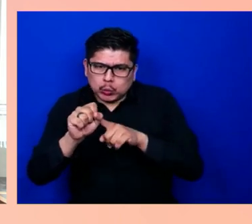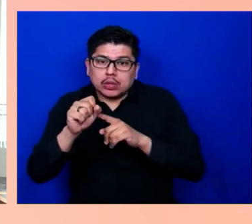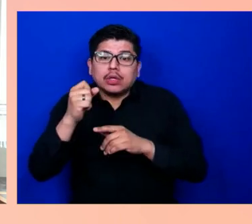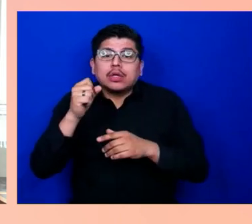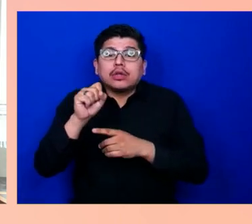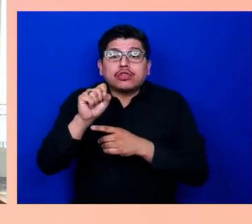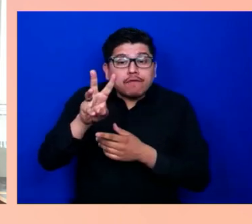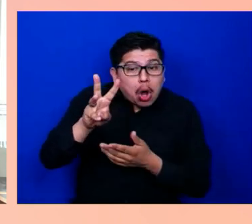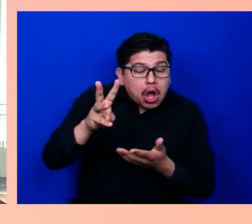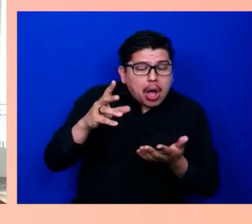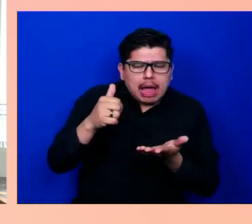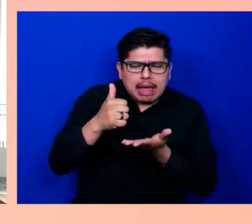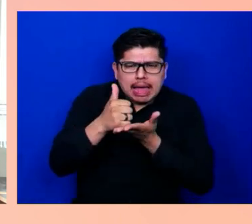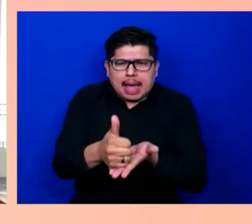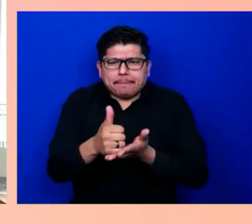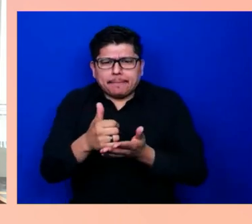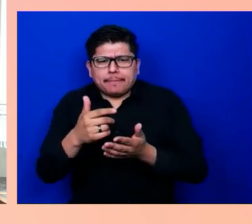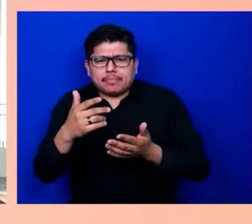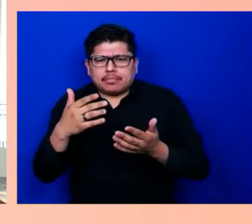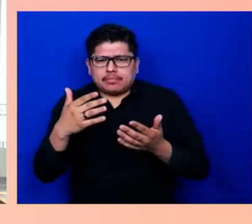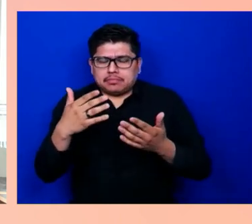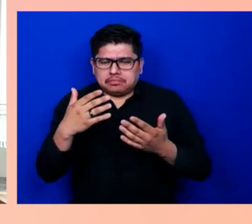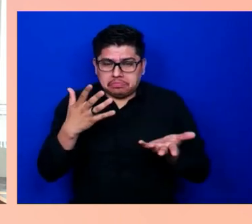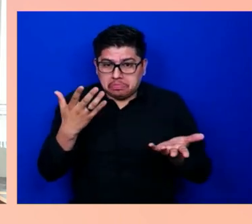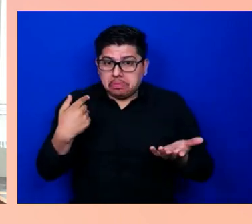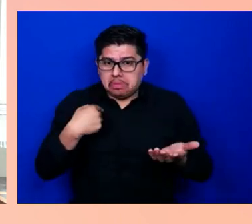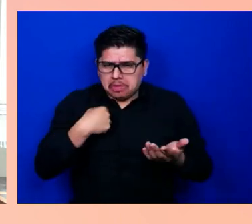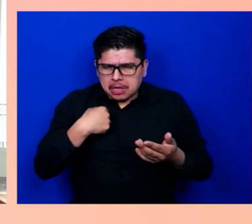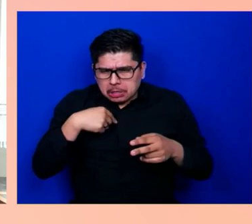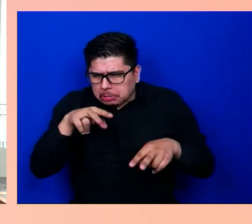But I found most of those had limitations.